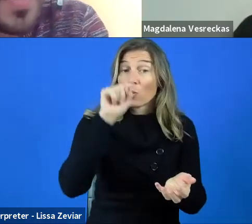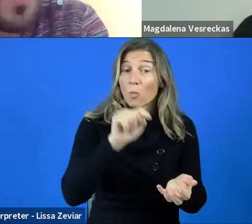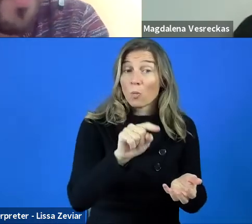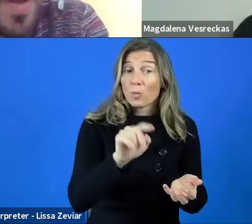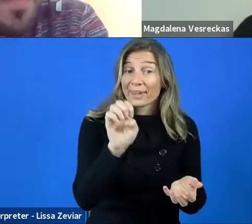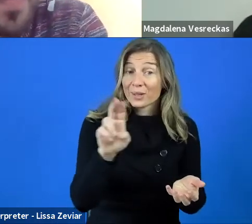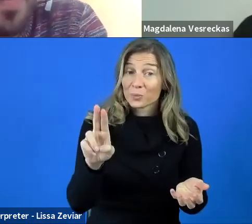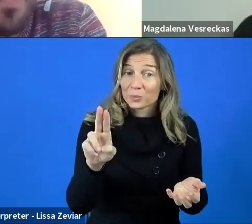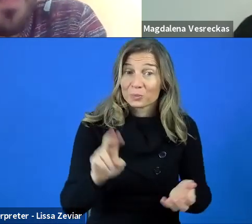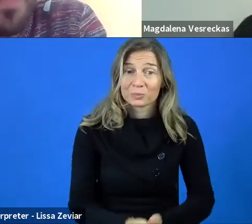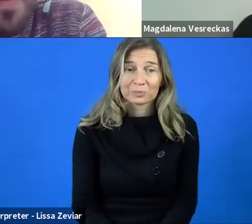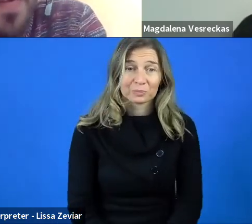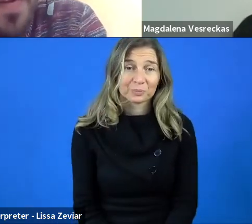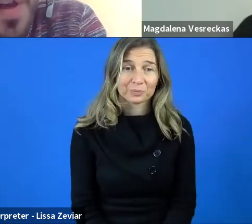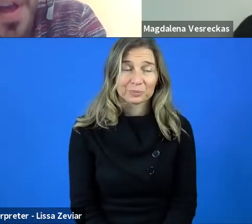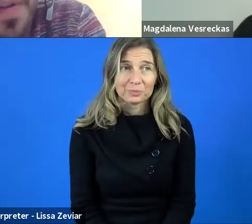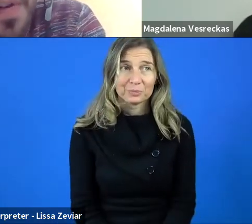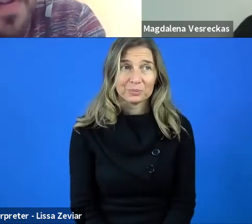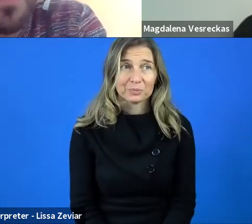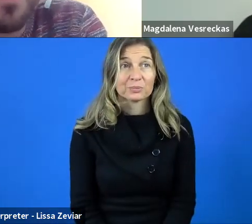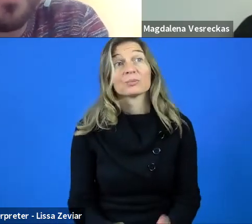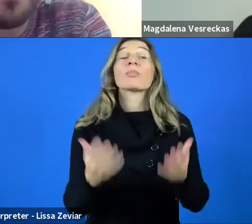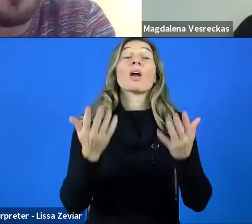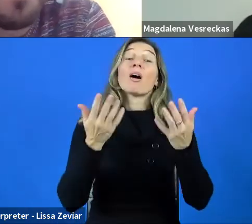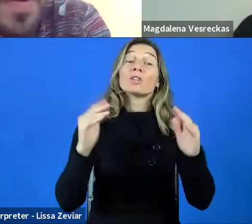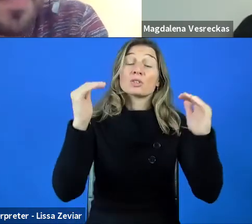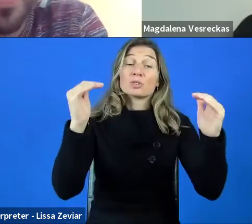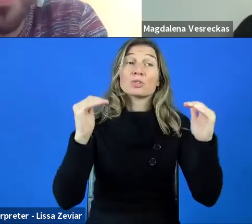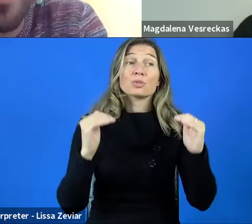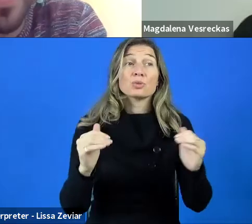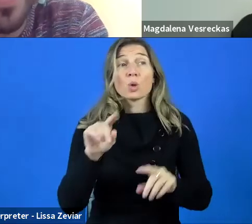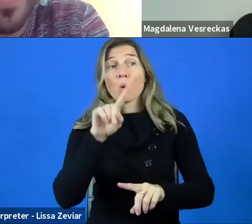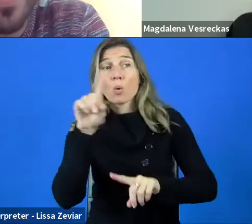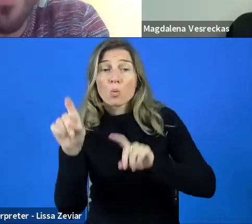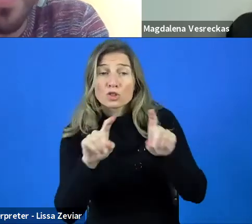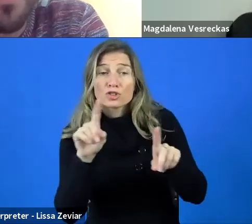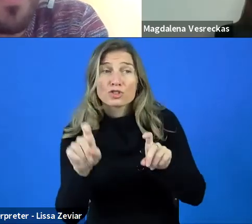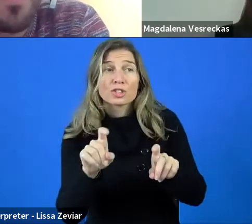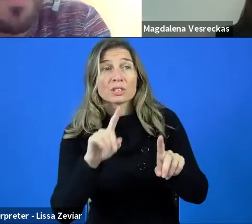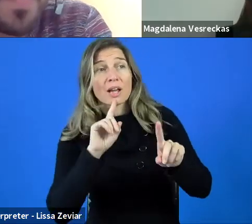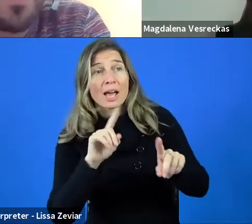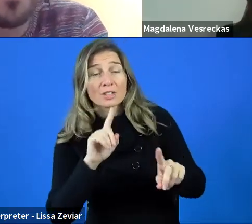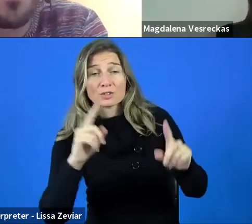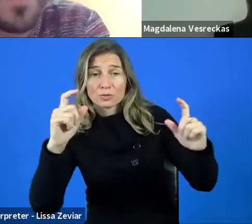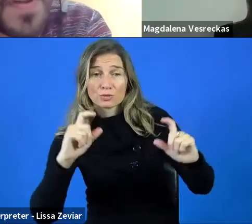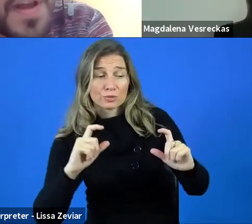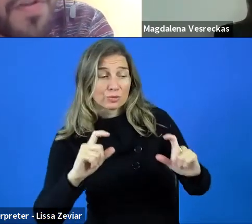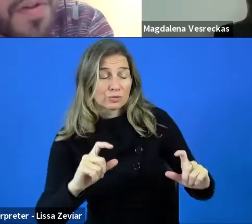And we will have a moment for questions and answers. Please note down all your questions during the presentations.